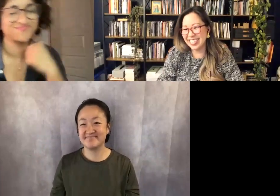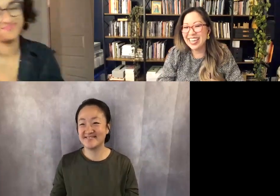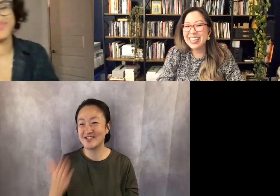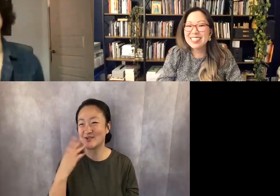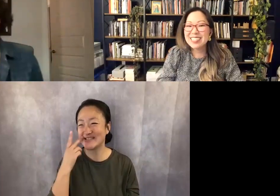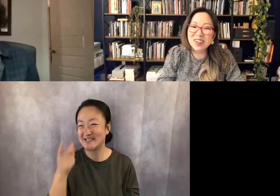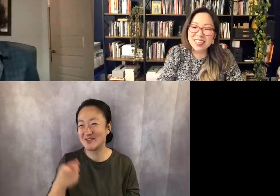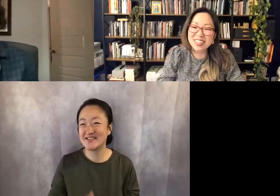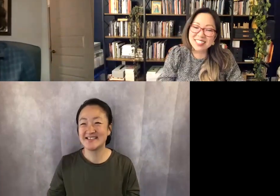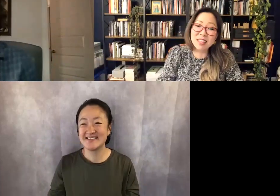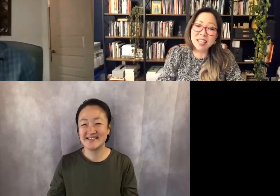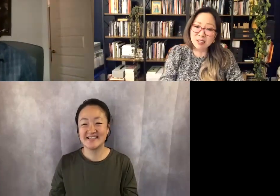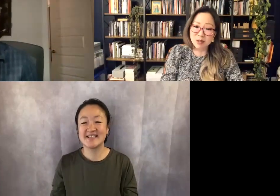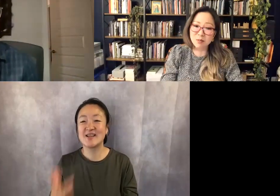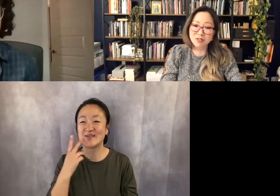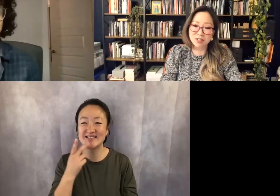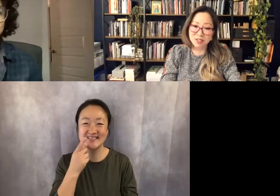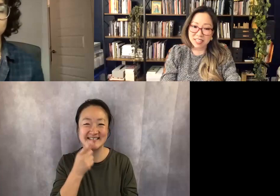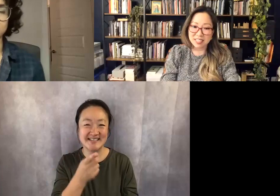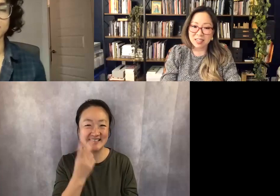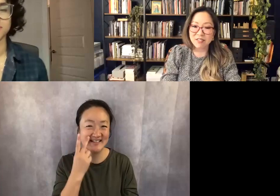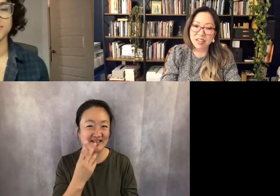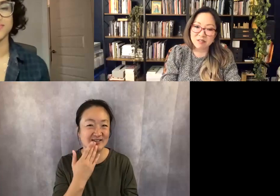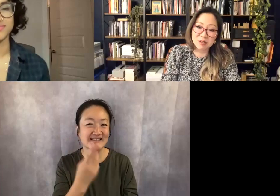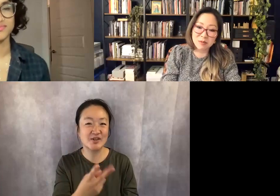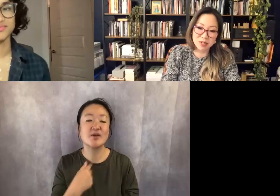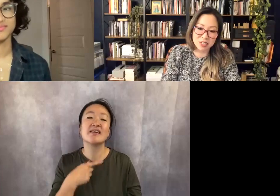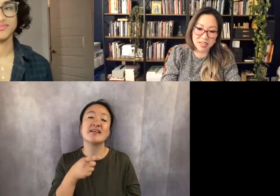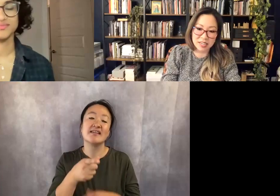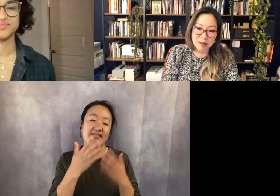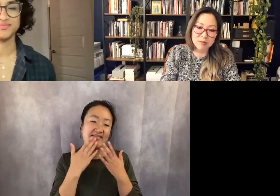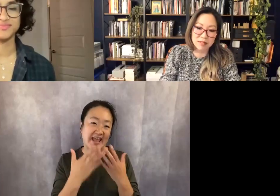So good to see you. Thank you so much for doing this Tarfia, I really appreciate it.